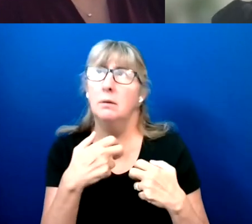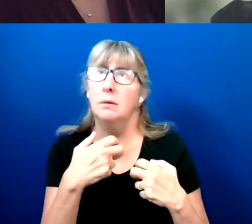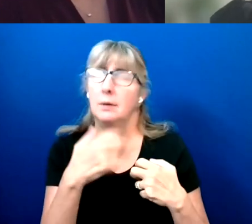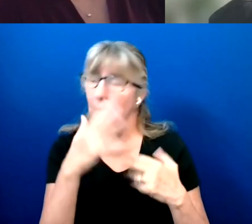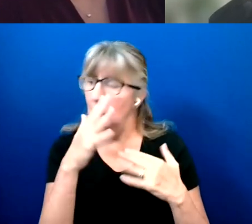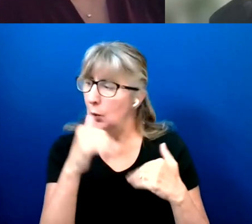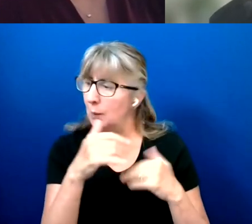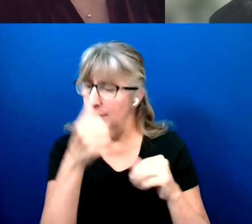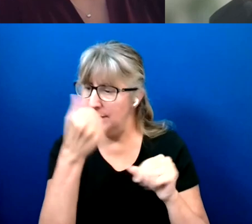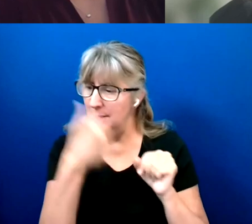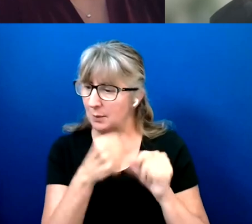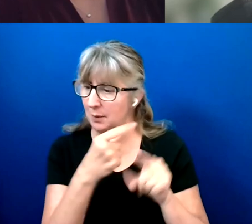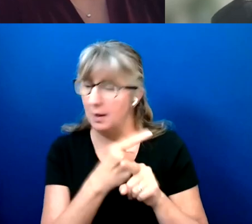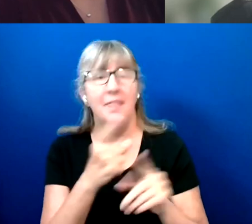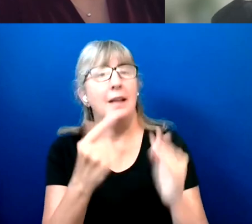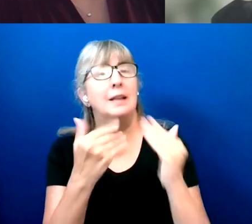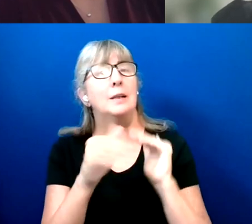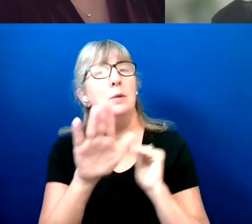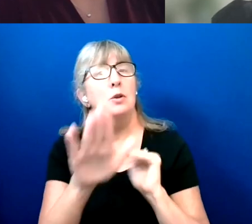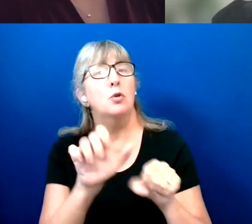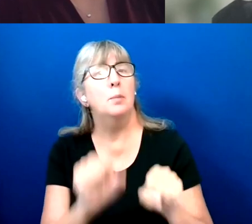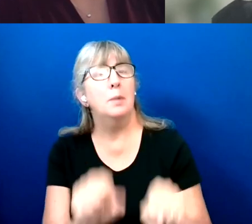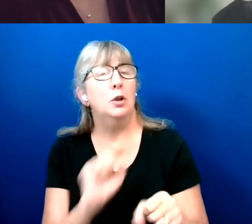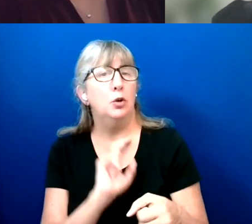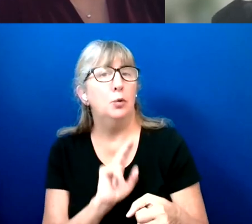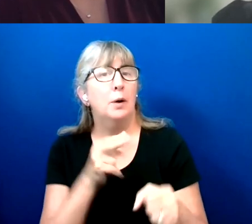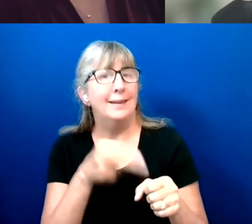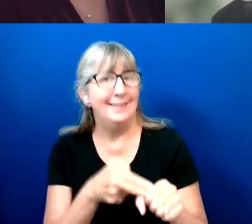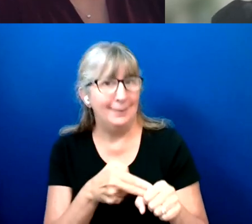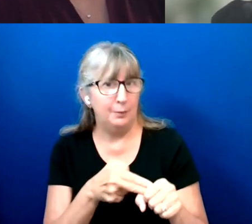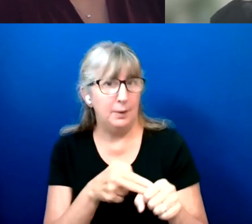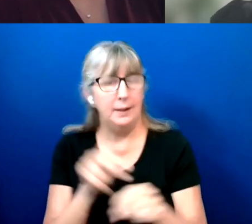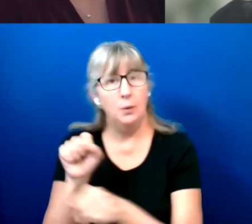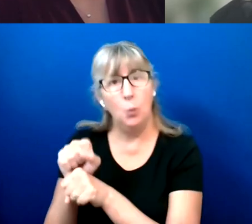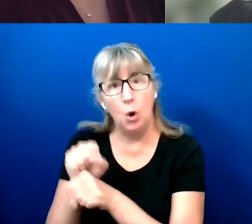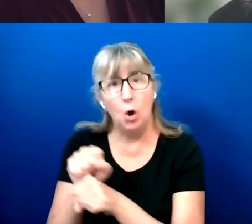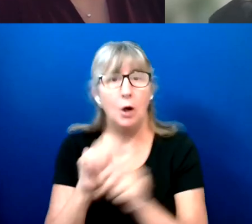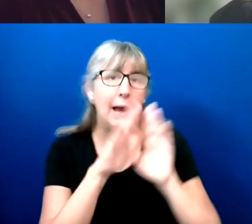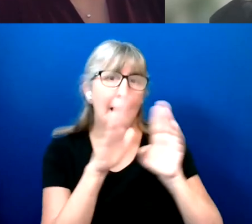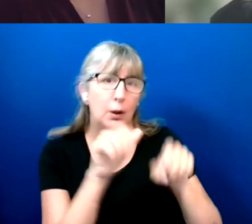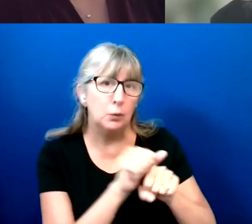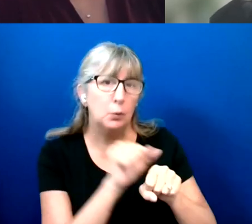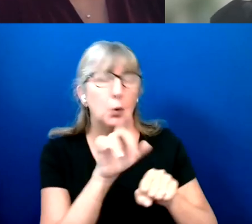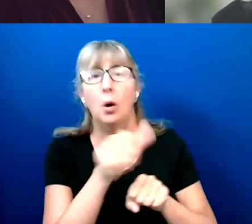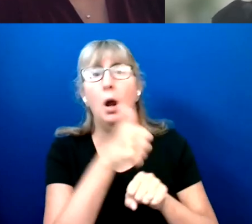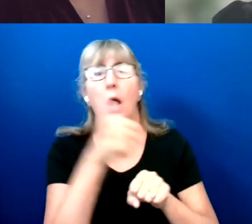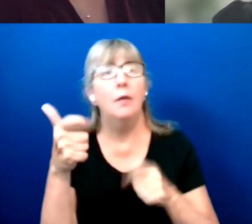right. That limits your ability to partner in work, housework, or any other major life activity?